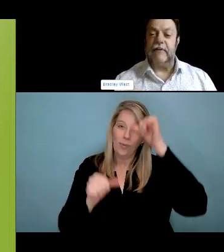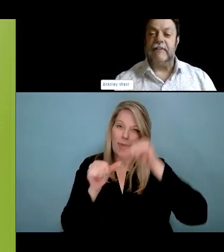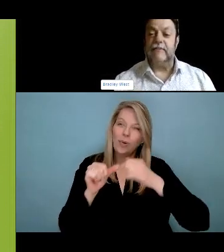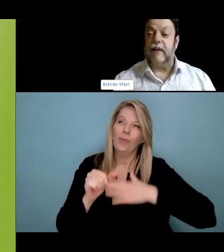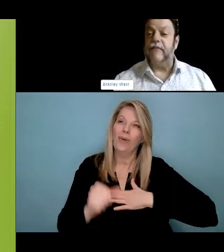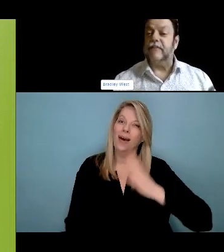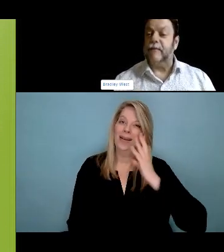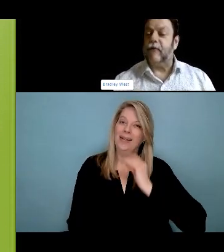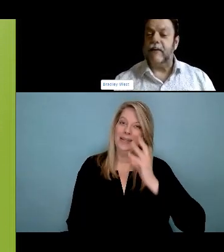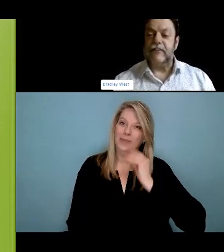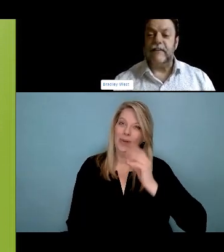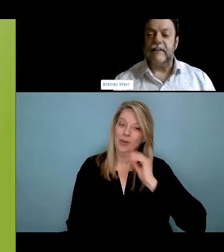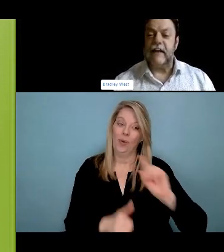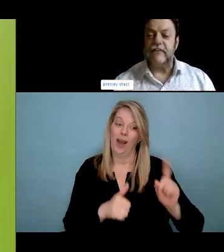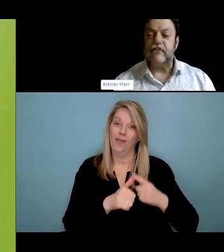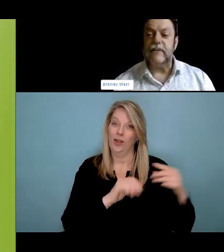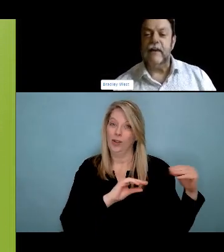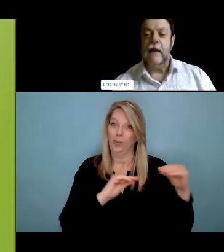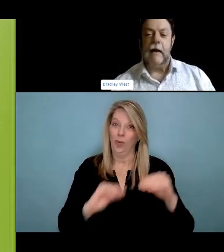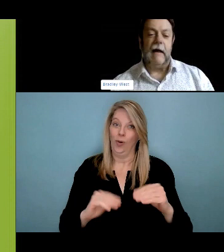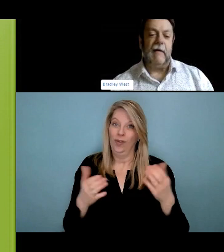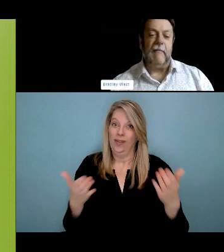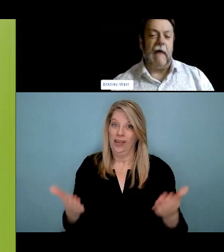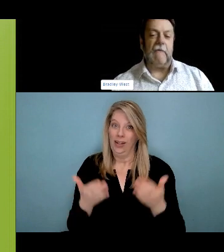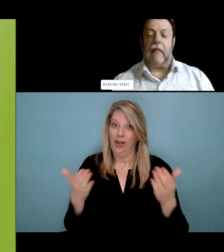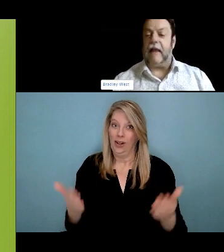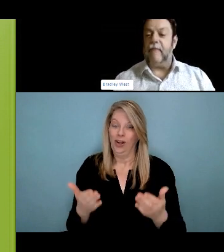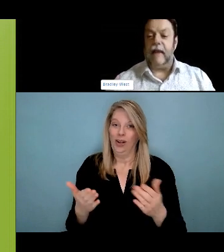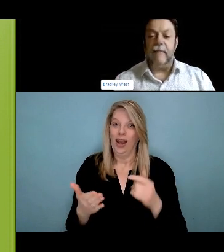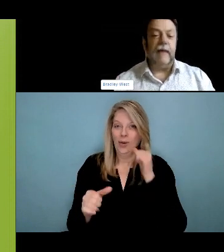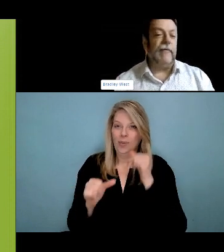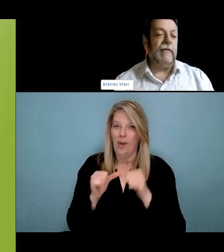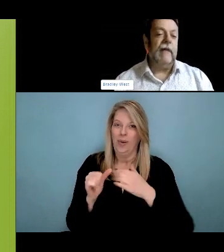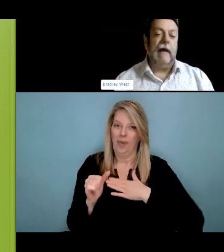war canoe paddling to our community. Expedition camps so that we weren't just going